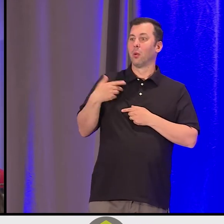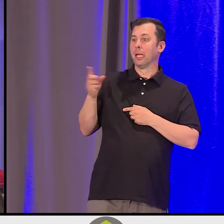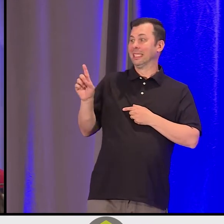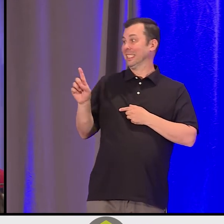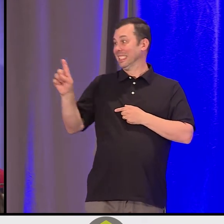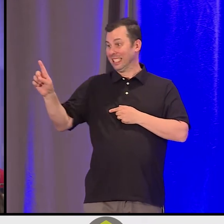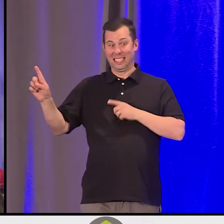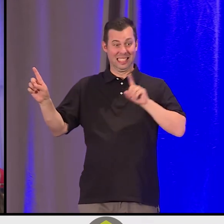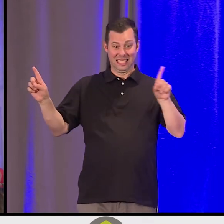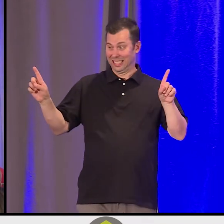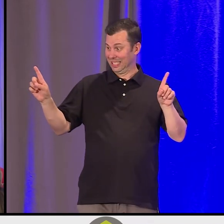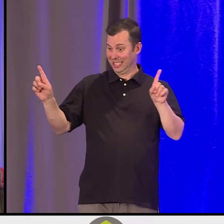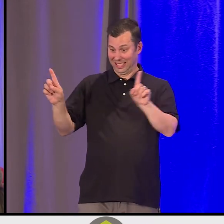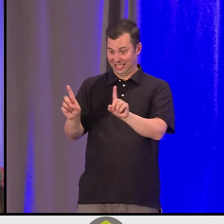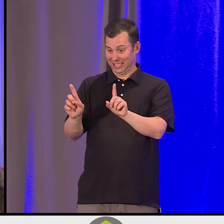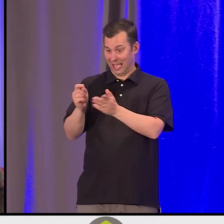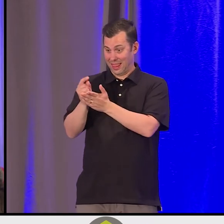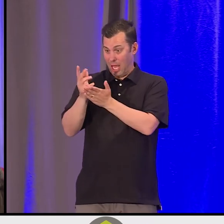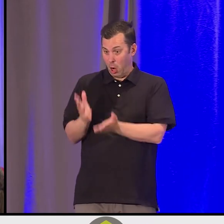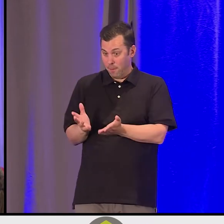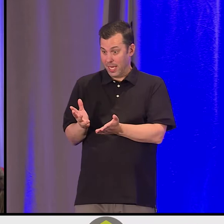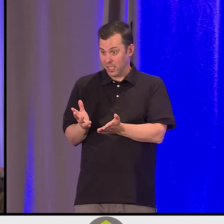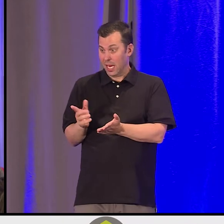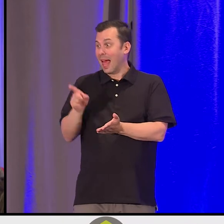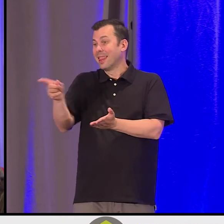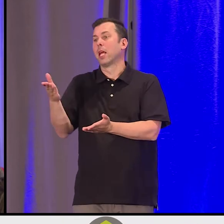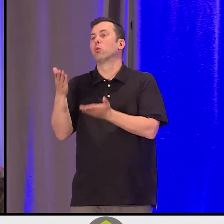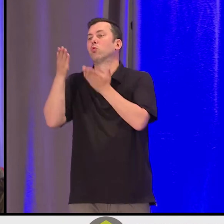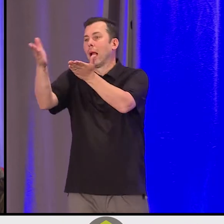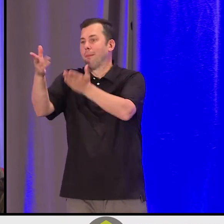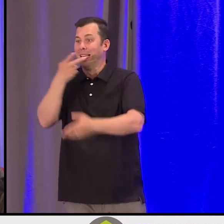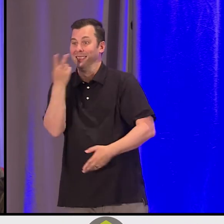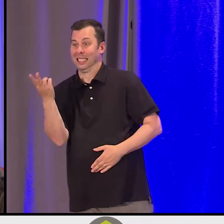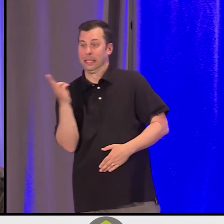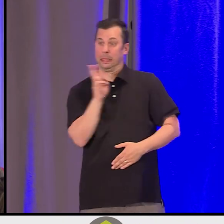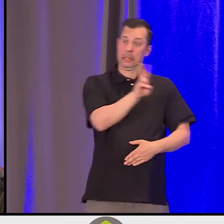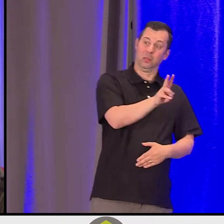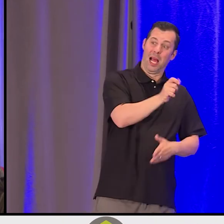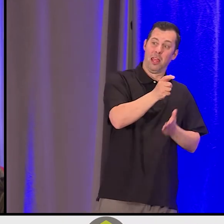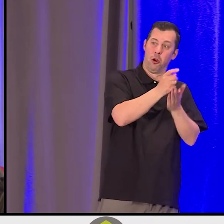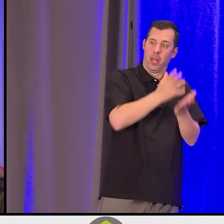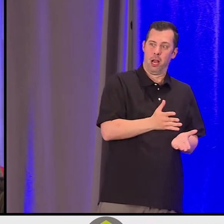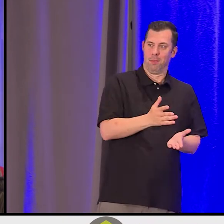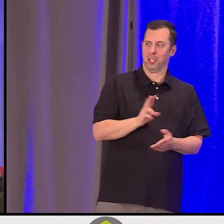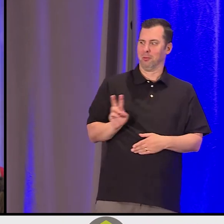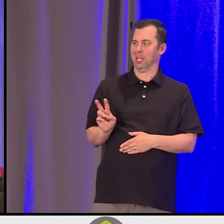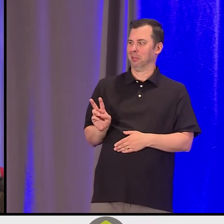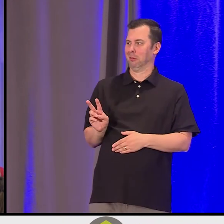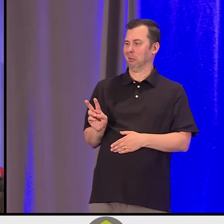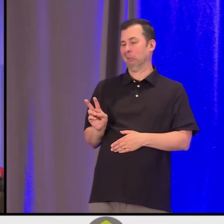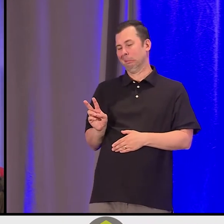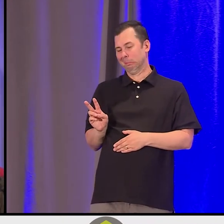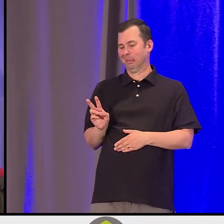We tried to take that as a -- as a real privilege. We're still not sure. So they said to us, "You know, Shawn